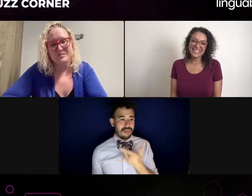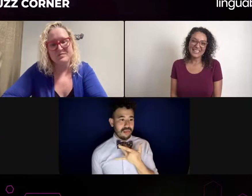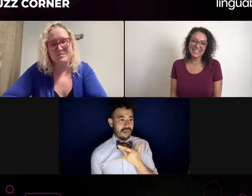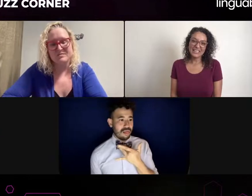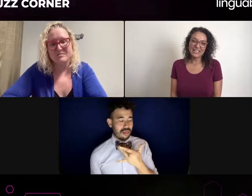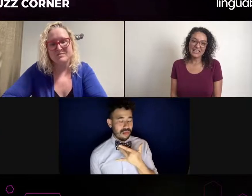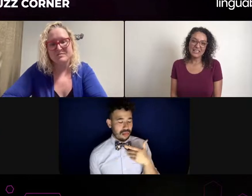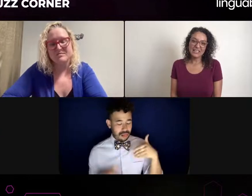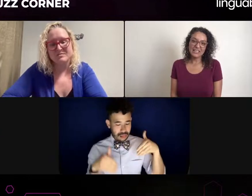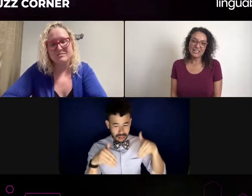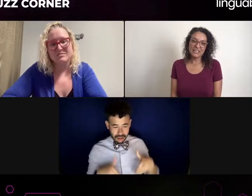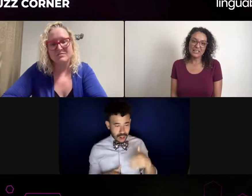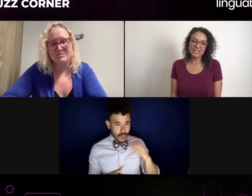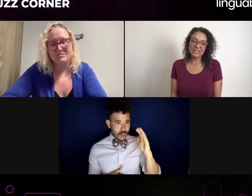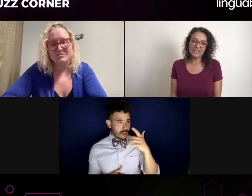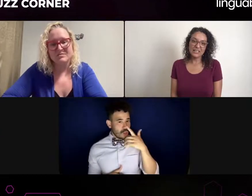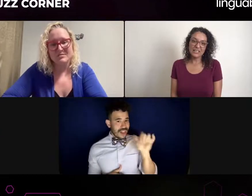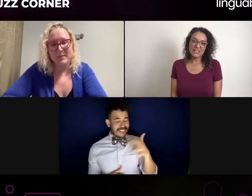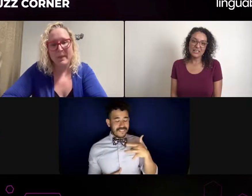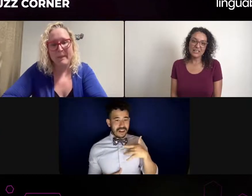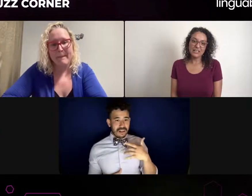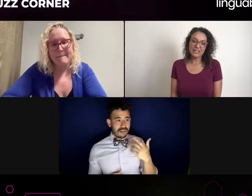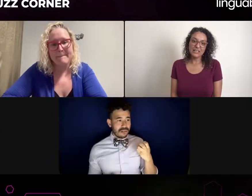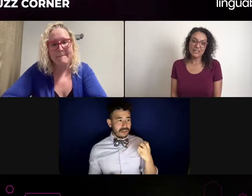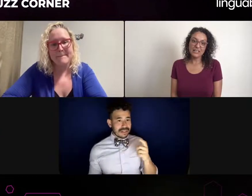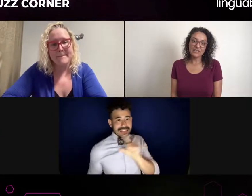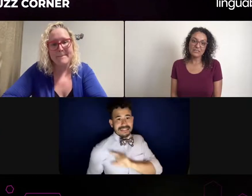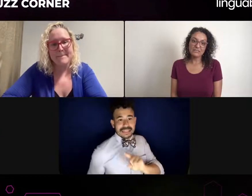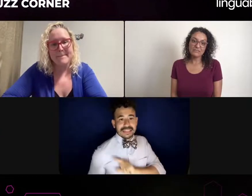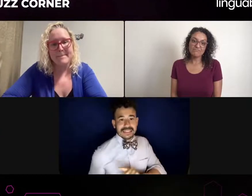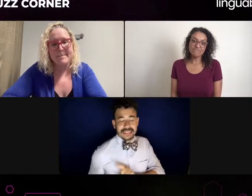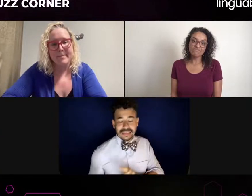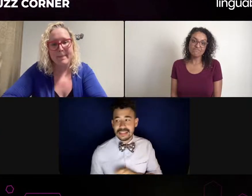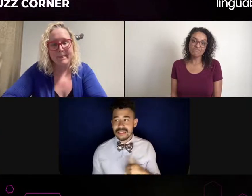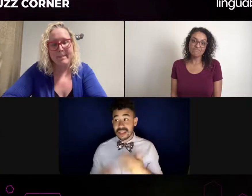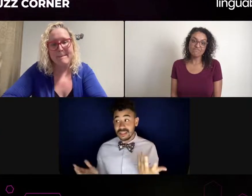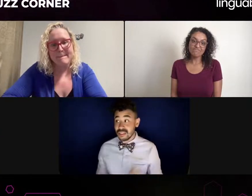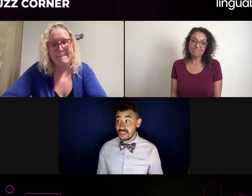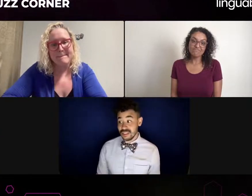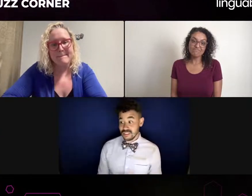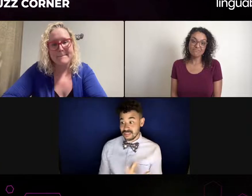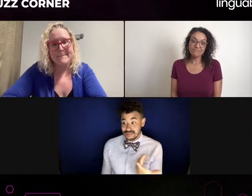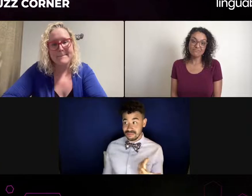So... we arrived at the same time, I'm assuming would be leaving at the same time. I think that was a safe assumption.